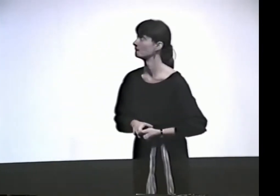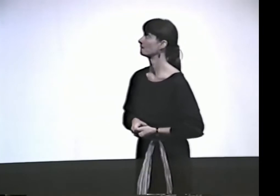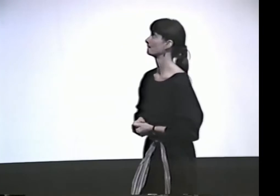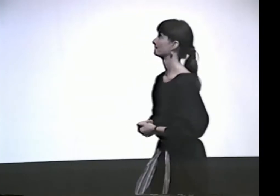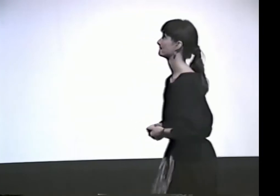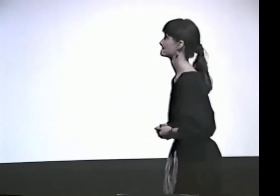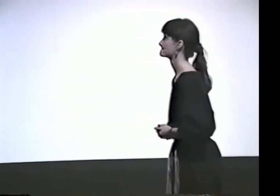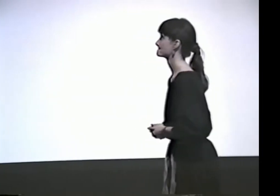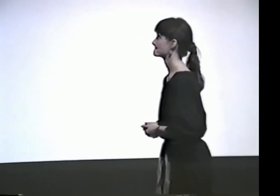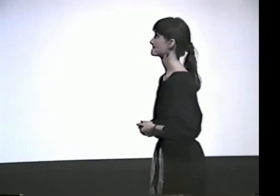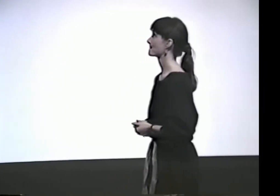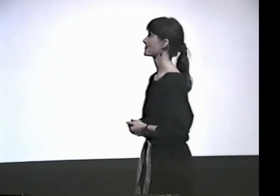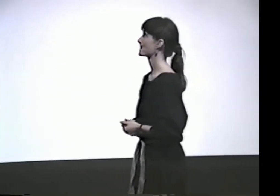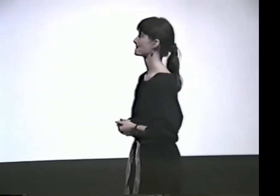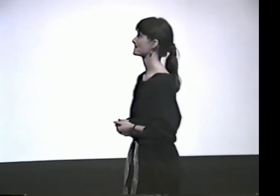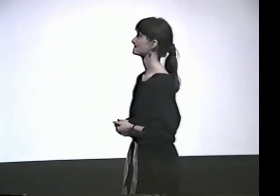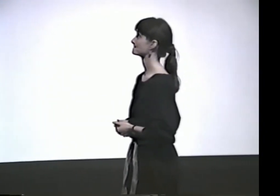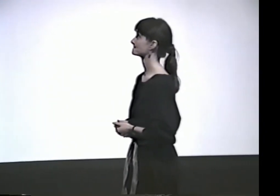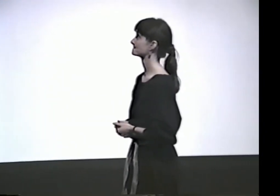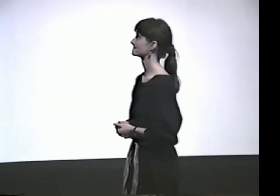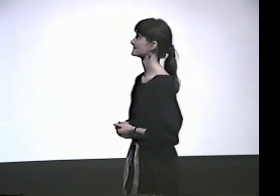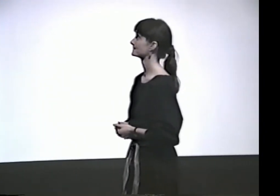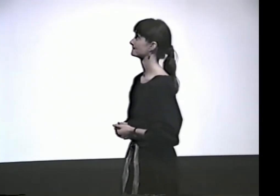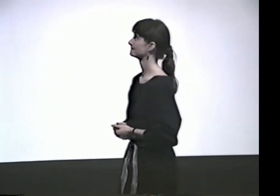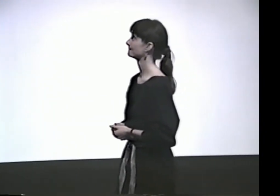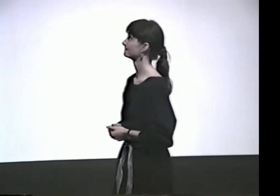SO CHOREOGRAPHY IS A PART OF MY WORK.